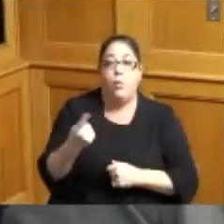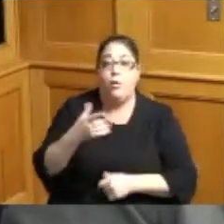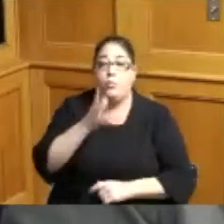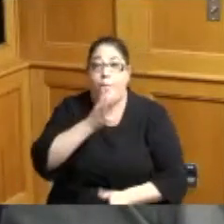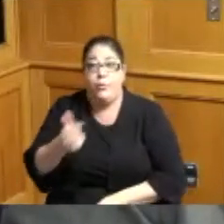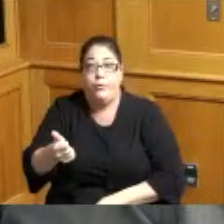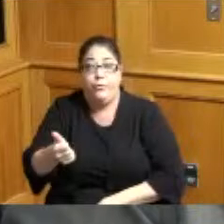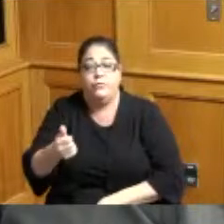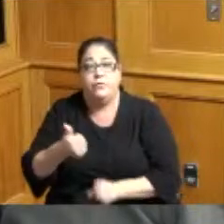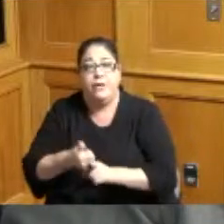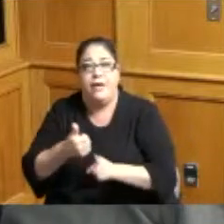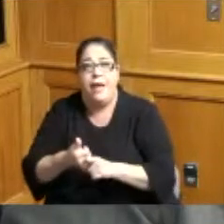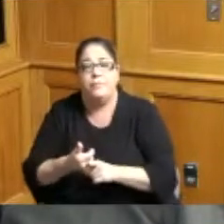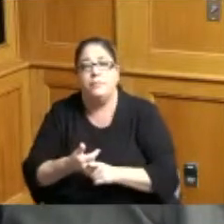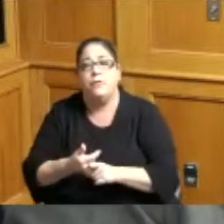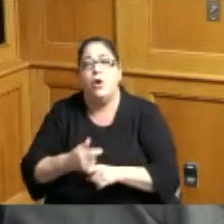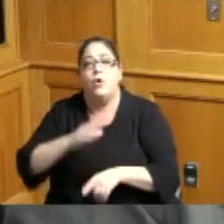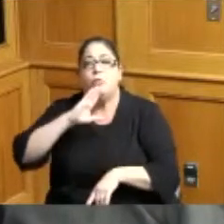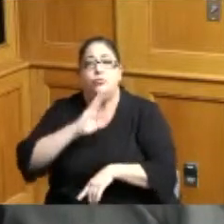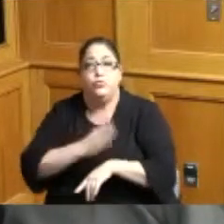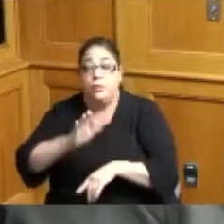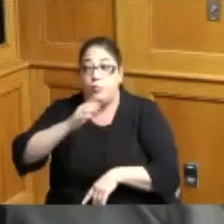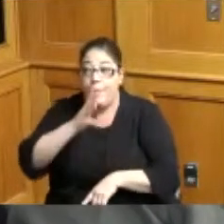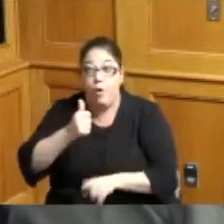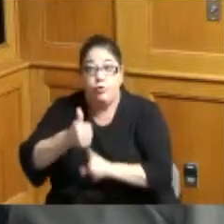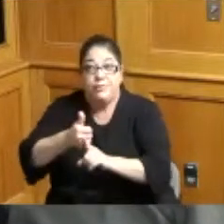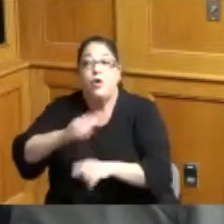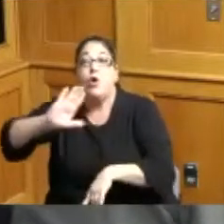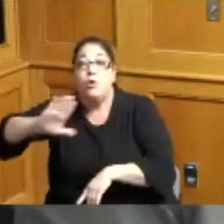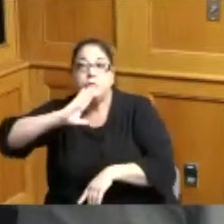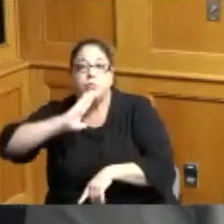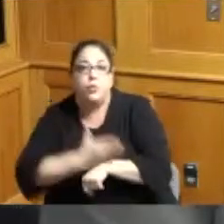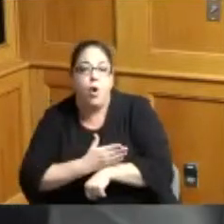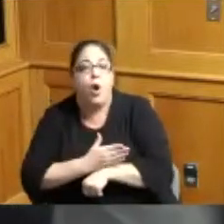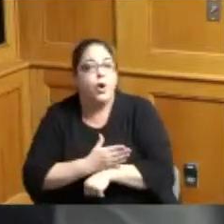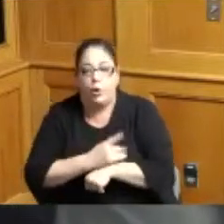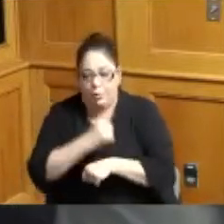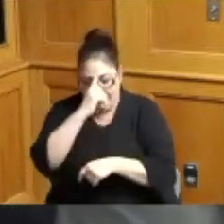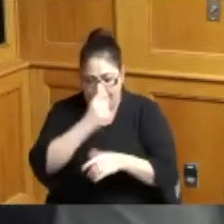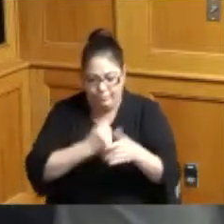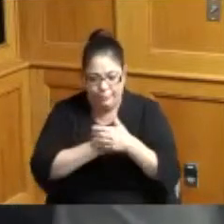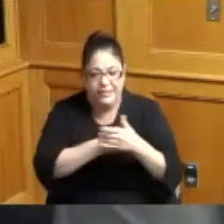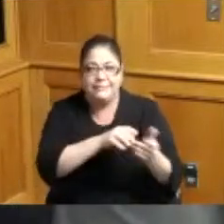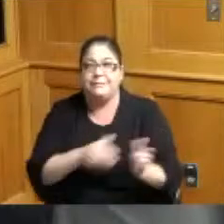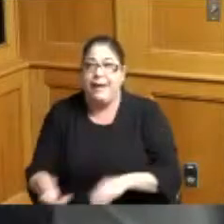had had an aneurysm and died she was dealing with the depression of that but had three young